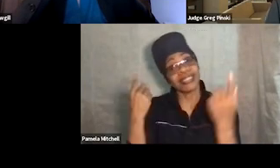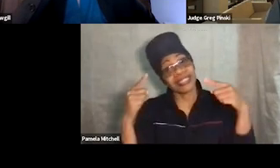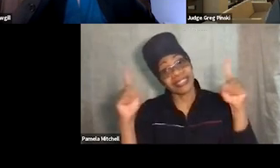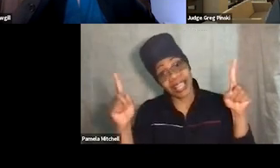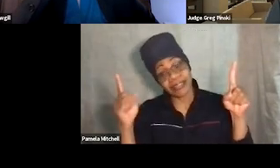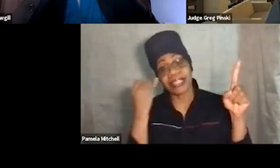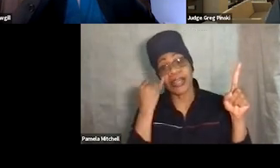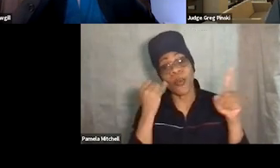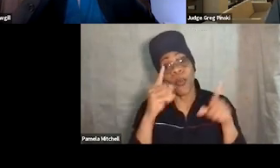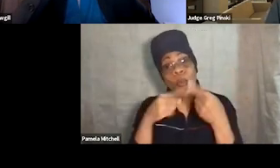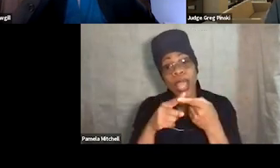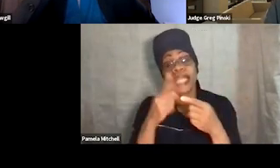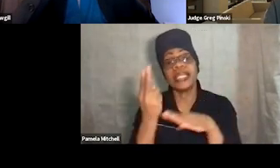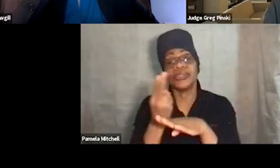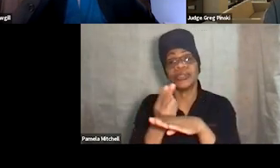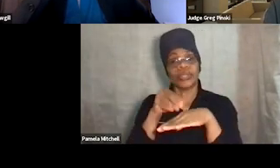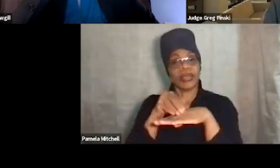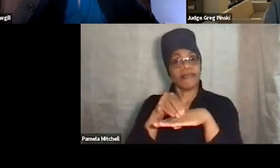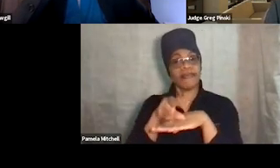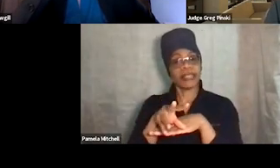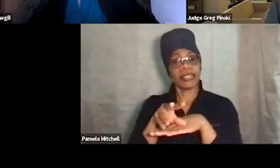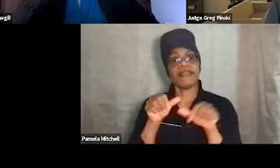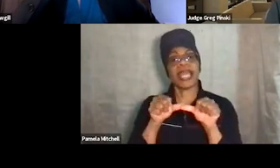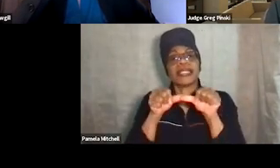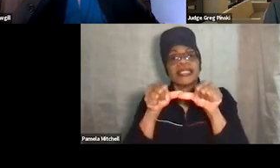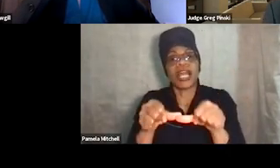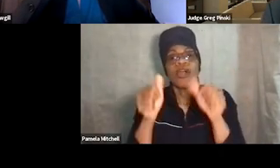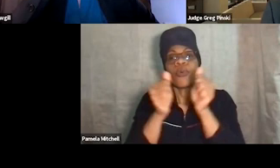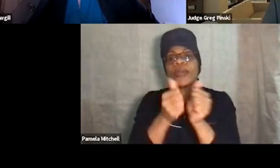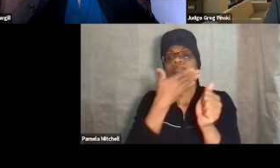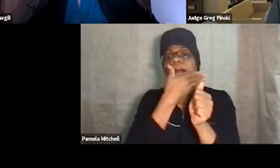when it is used effectively and consistent with the best practice standards.